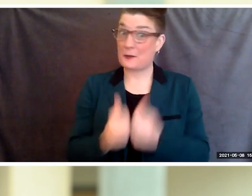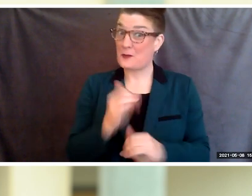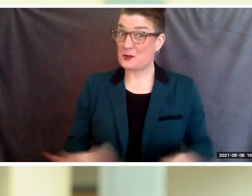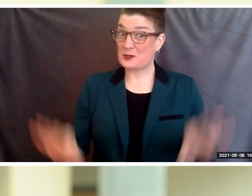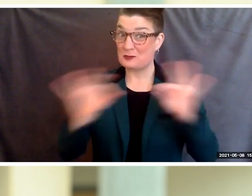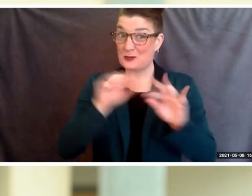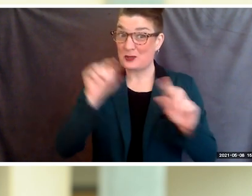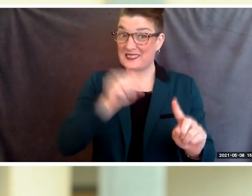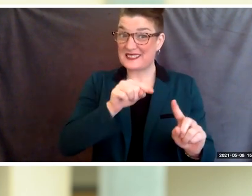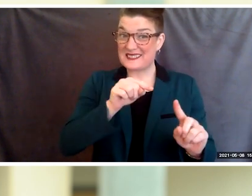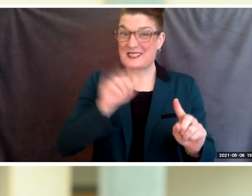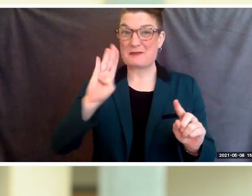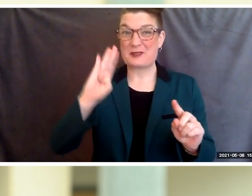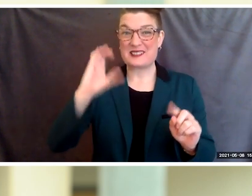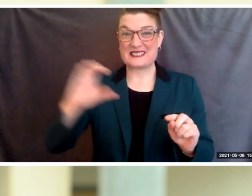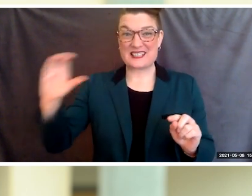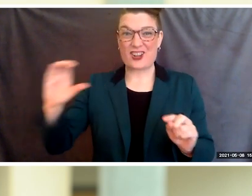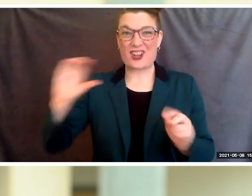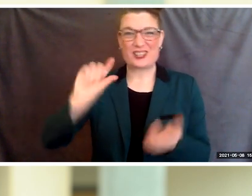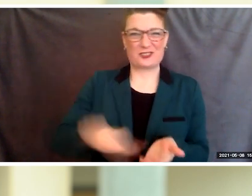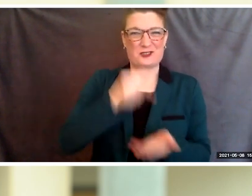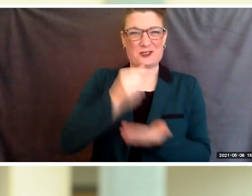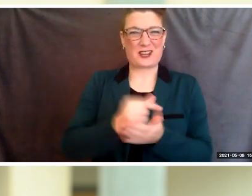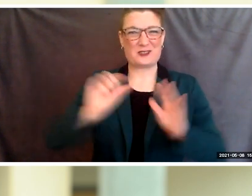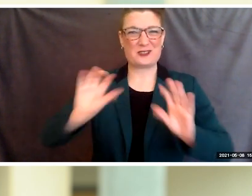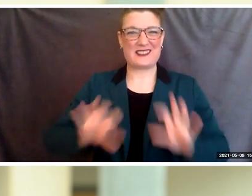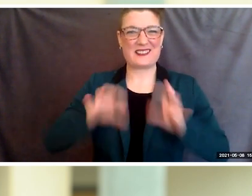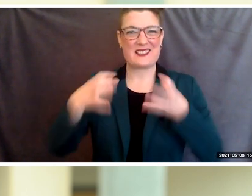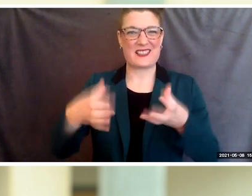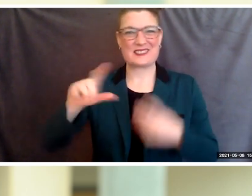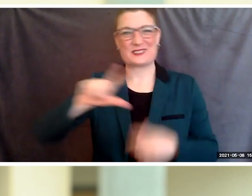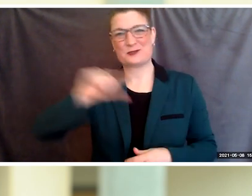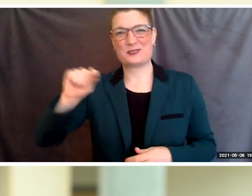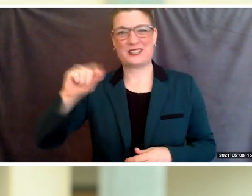the Berkeley City College graduating class of 2021.